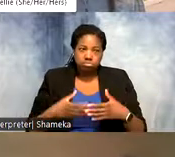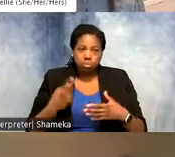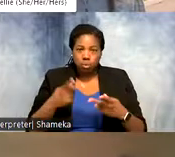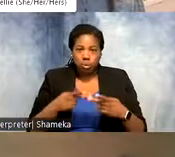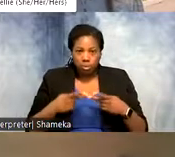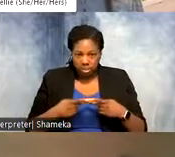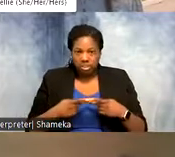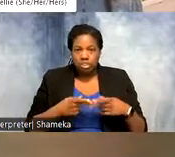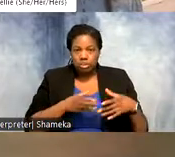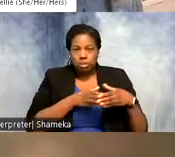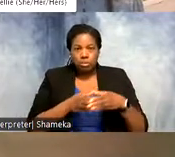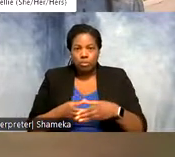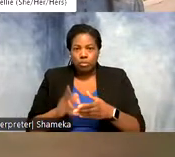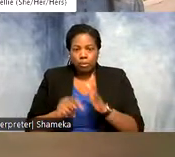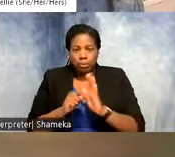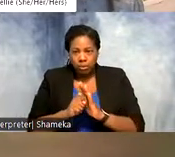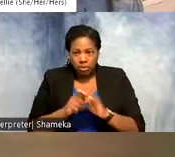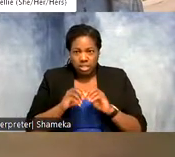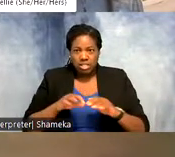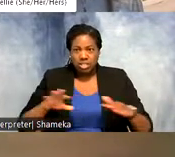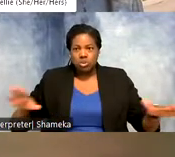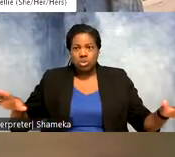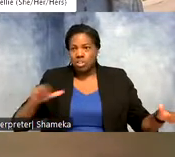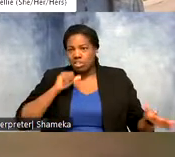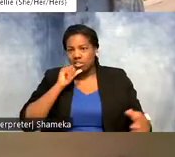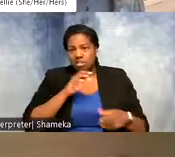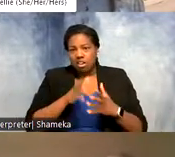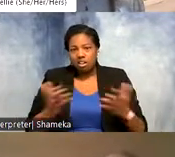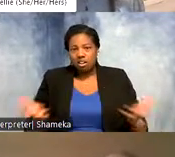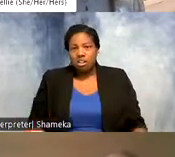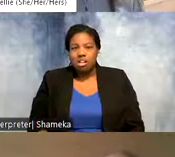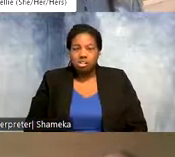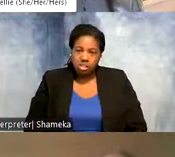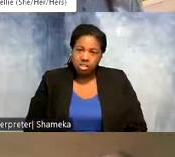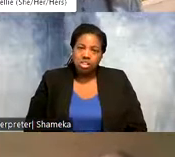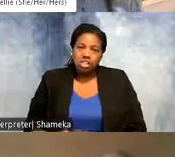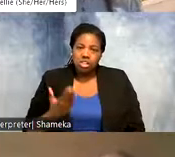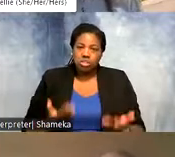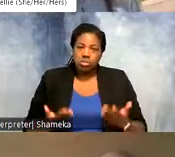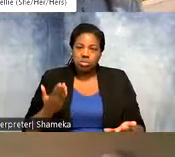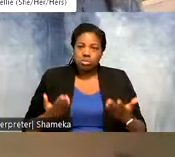migration. When they spread out there's not necessarily as many as you might think when you